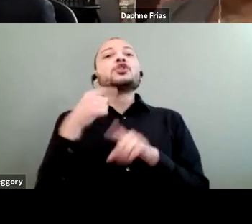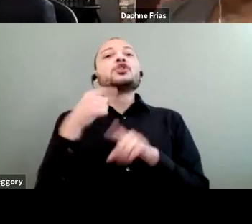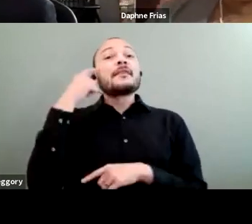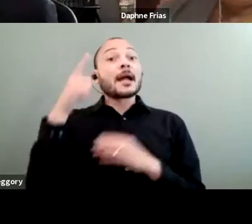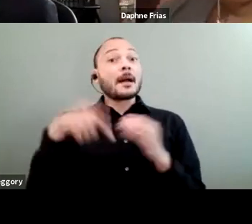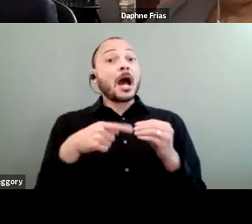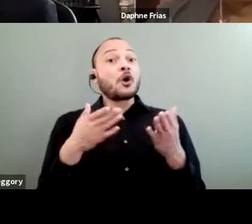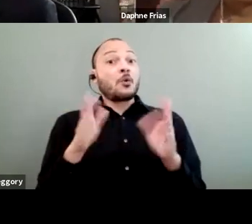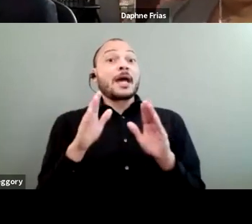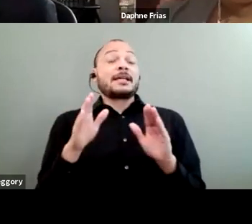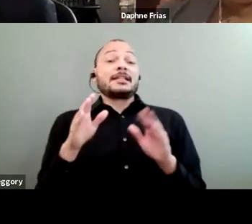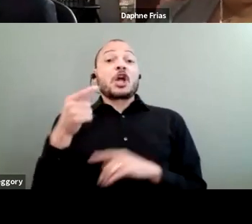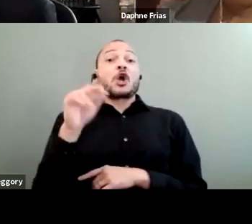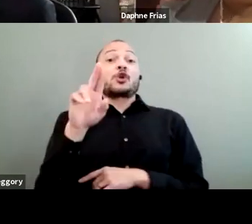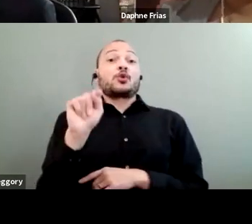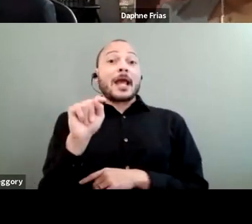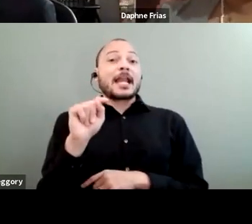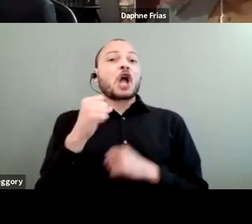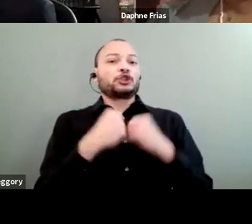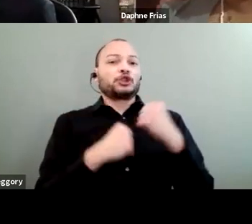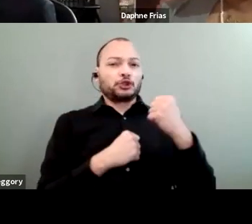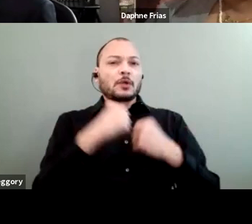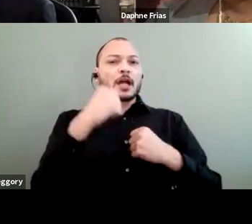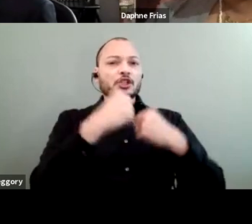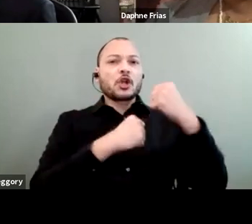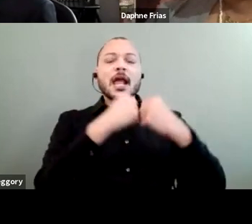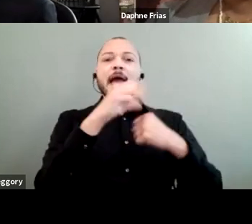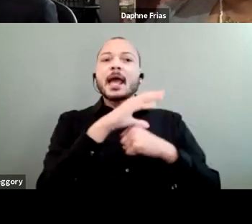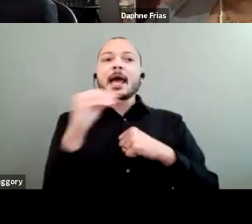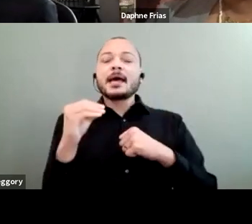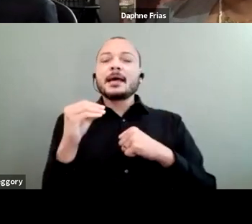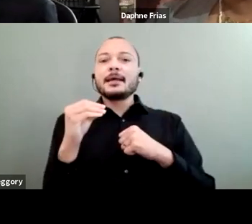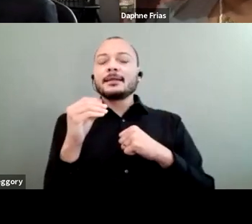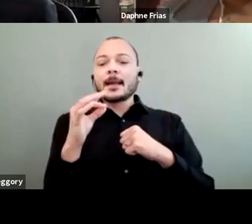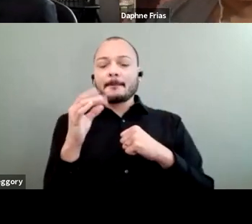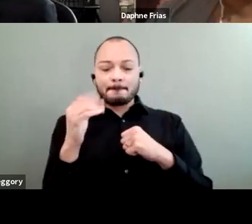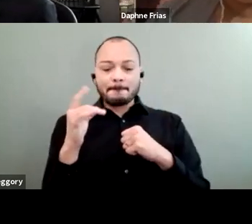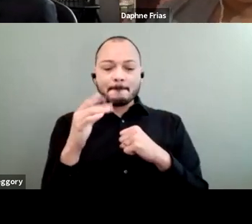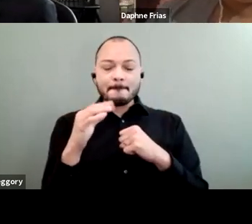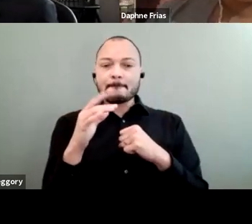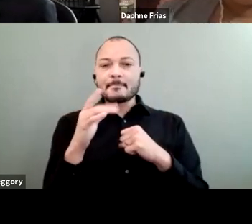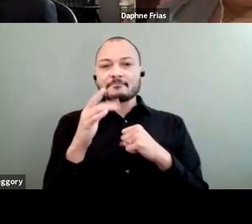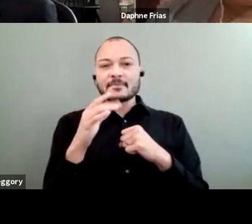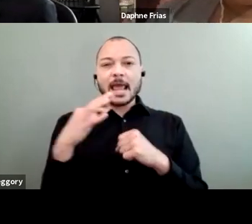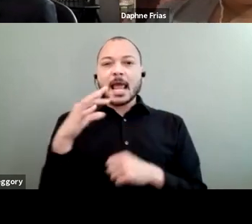that grants are structured and the eligibility and the qualifications